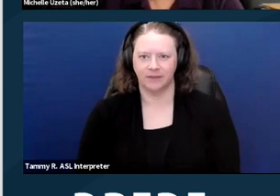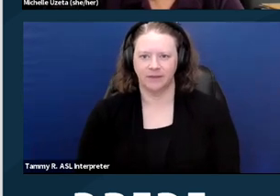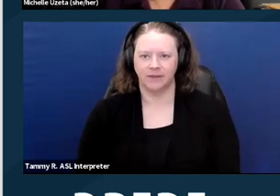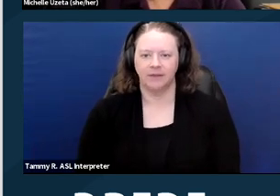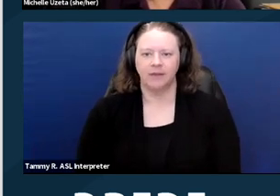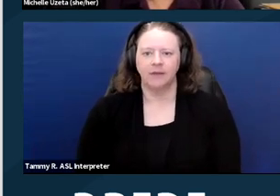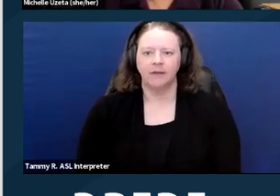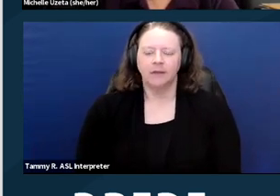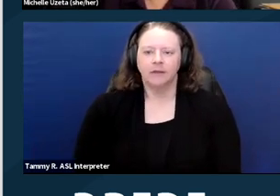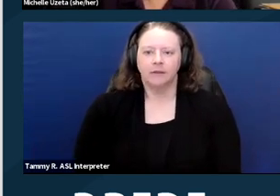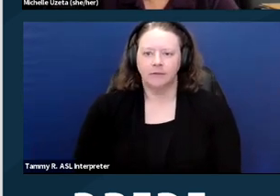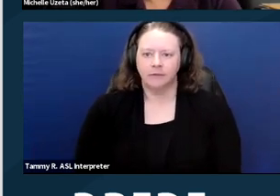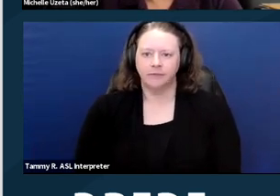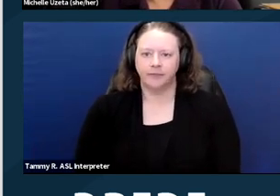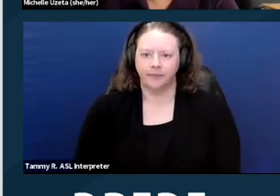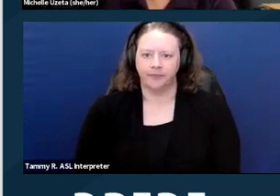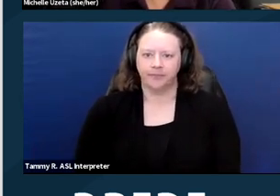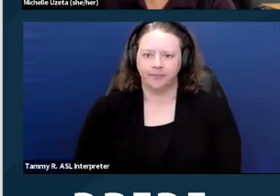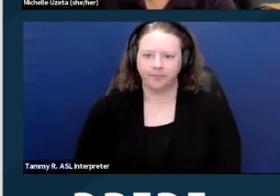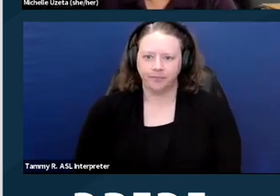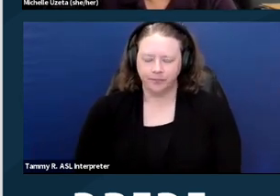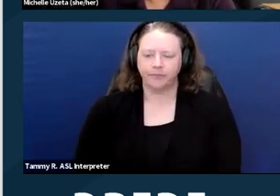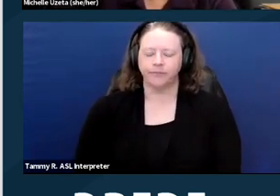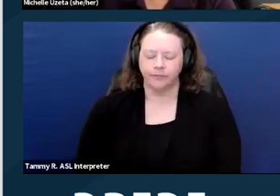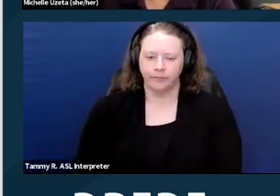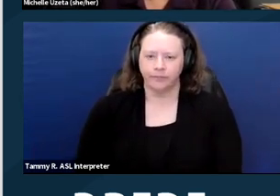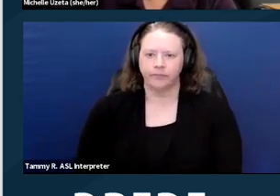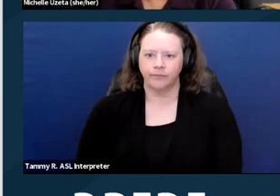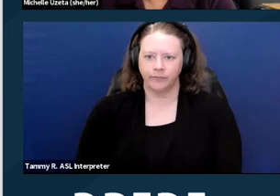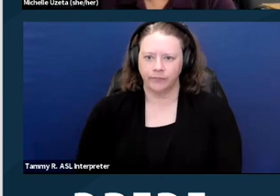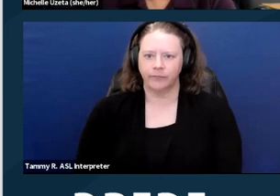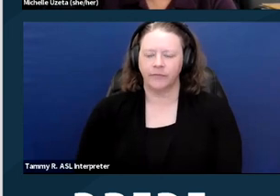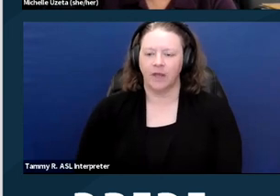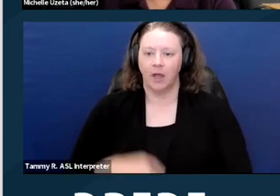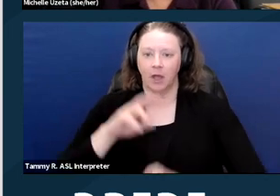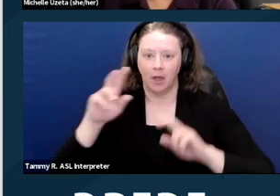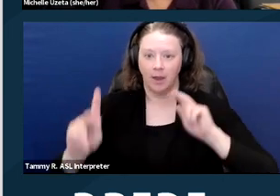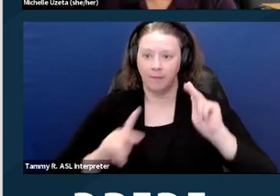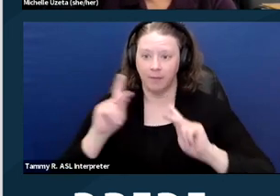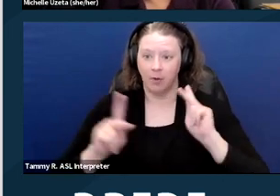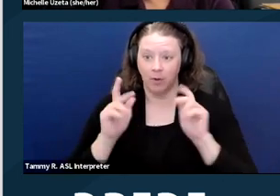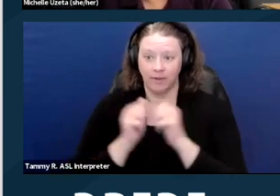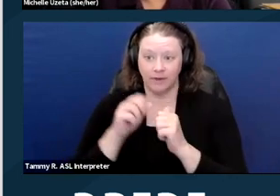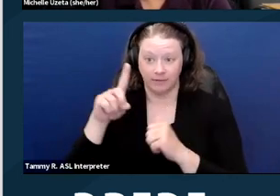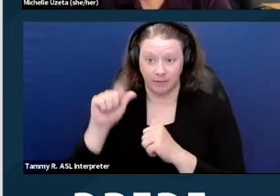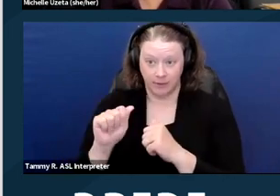There are some practices that are specific to people with disabilities that are prohibited,